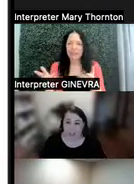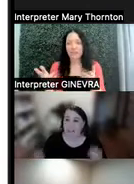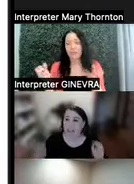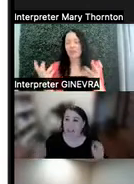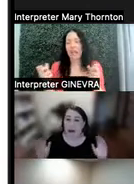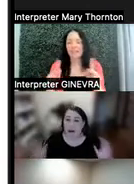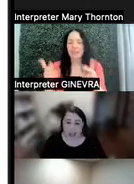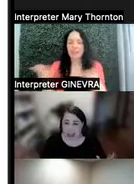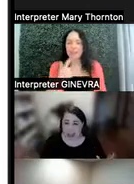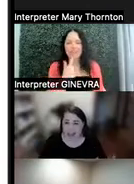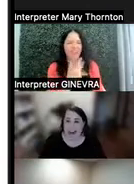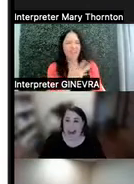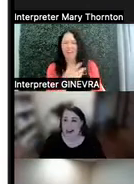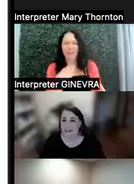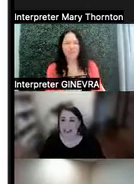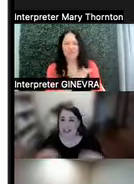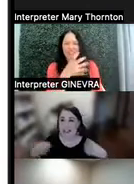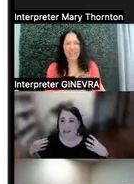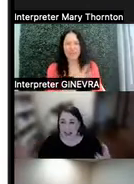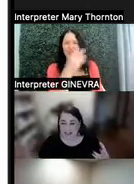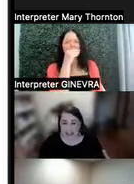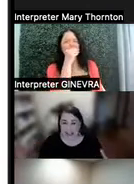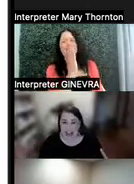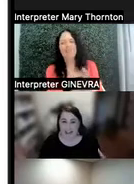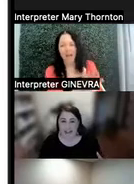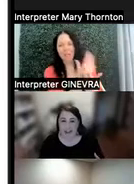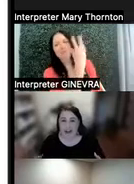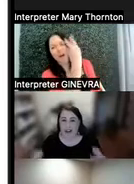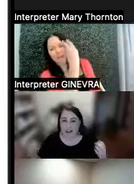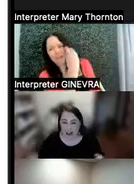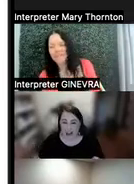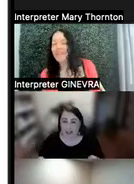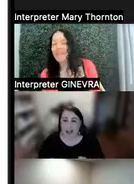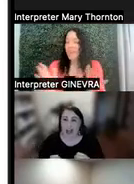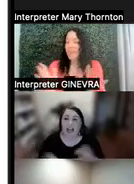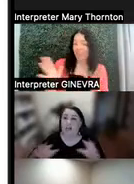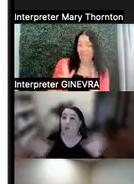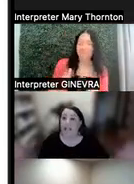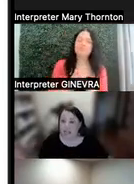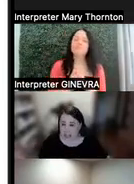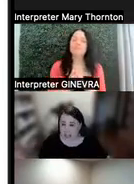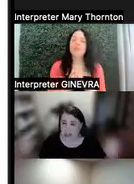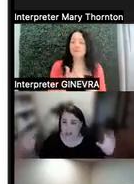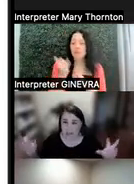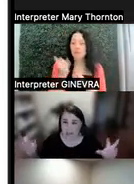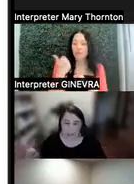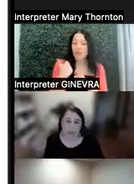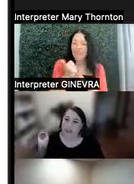And that is OK. And so when we have a lot of any one type of input, whether it's